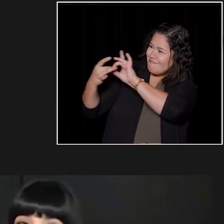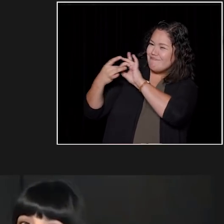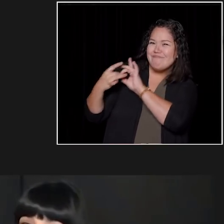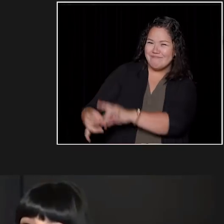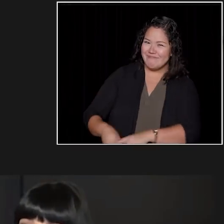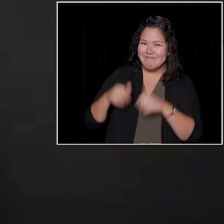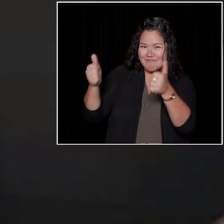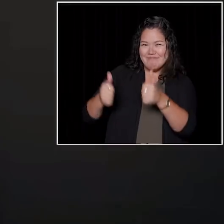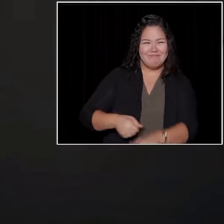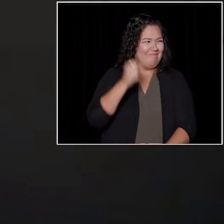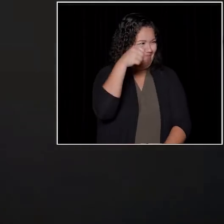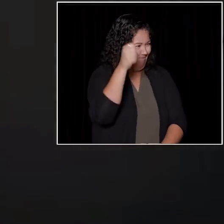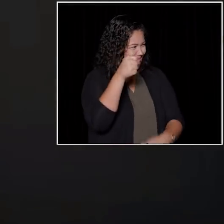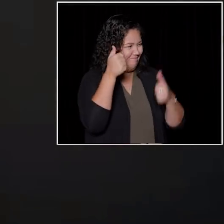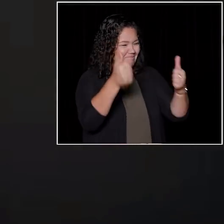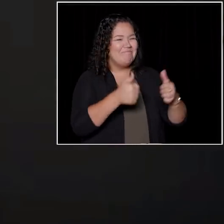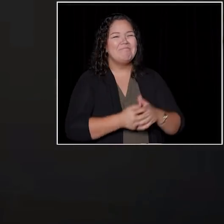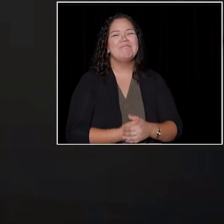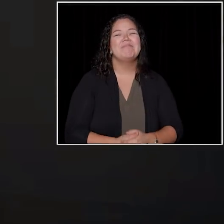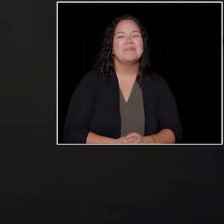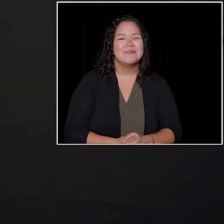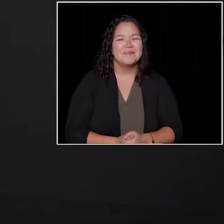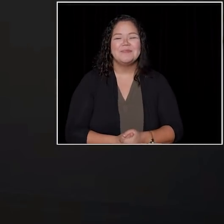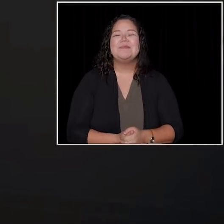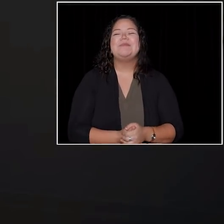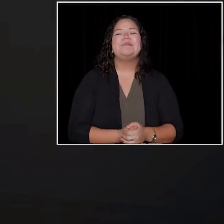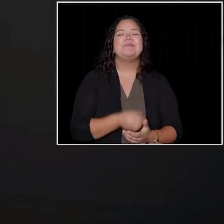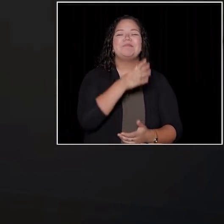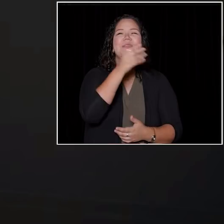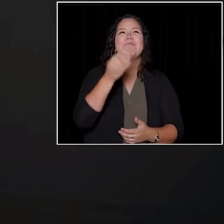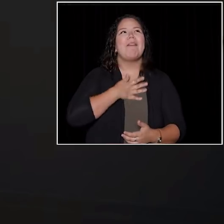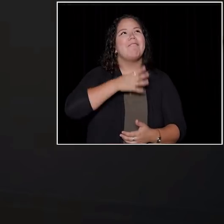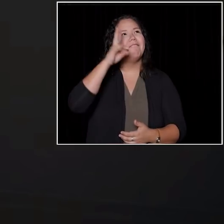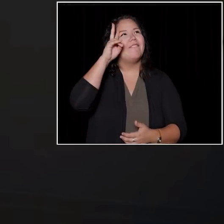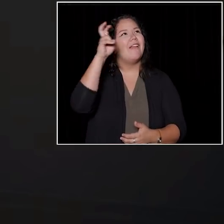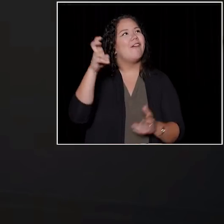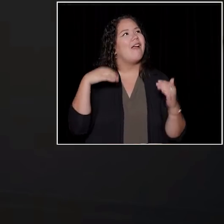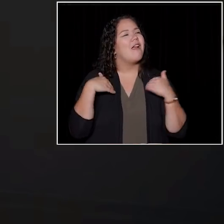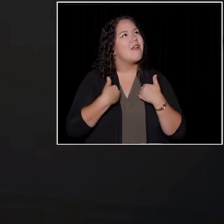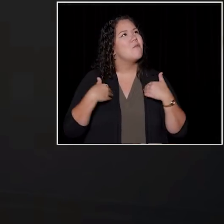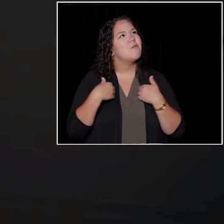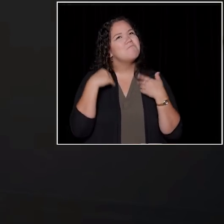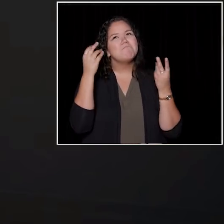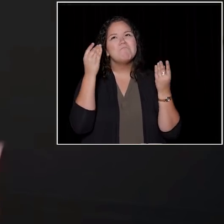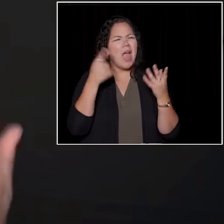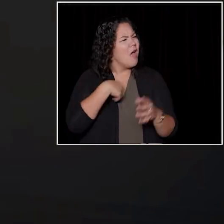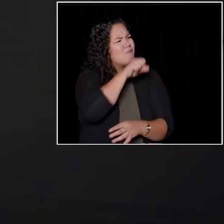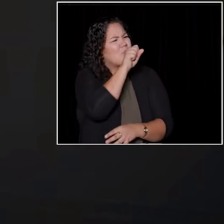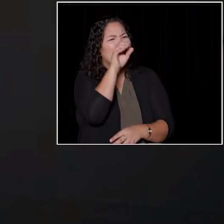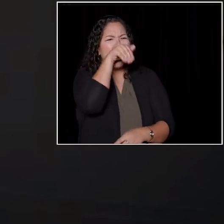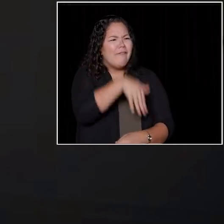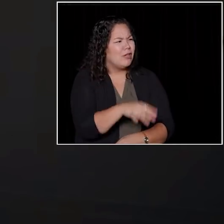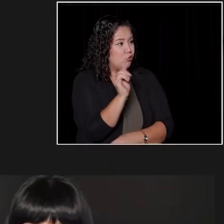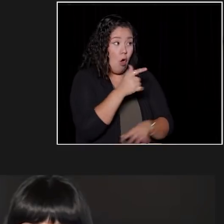Works out. And my favourite animal, I love elephants too. I've also been to Tanzania.